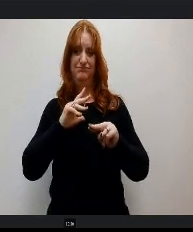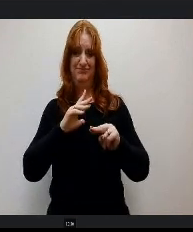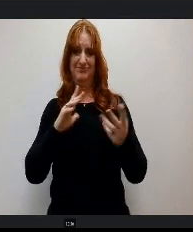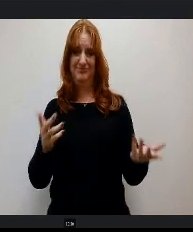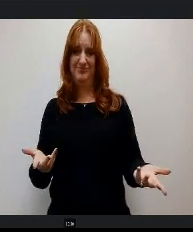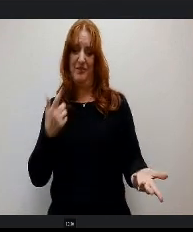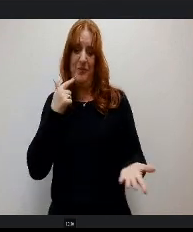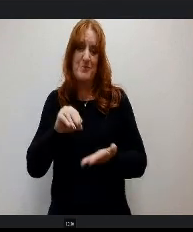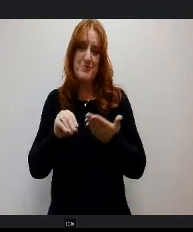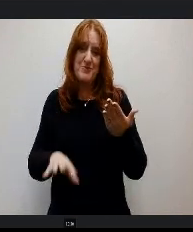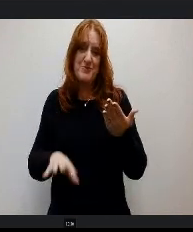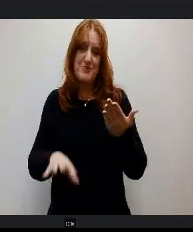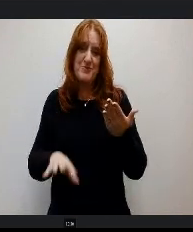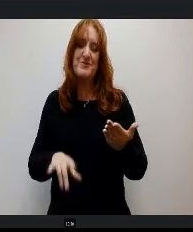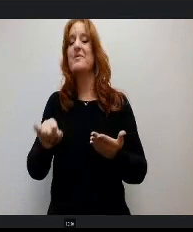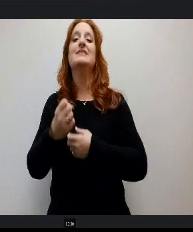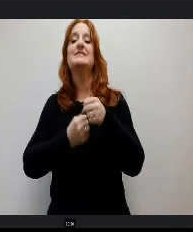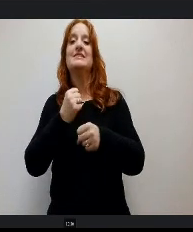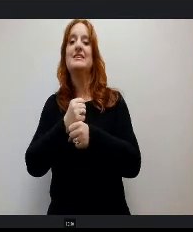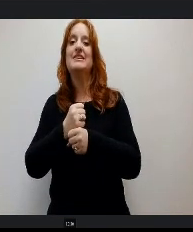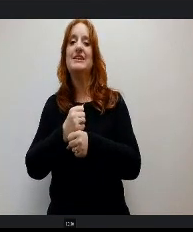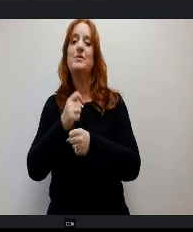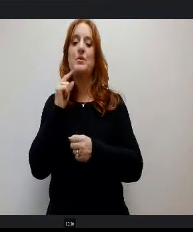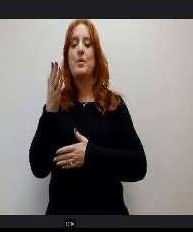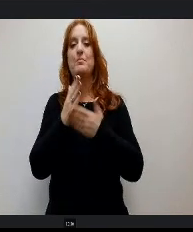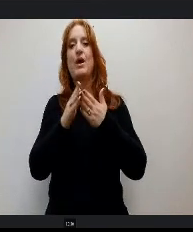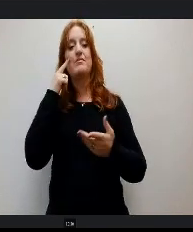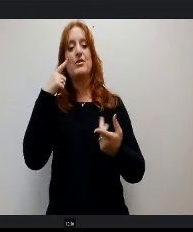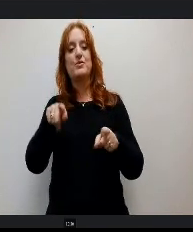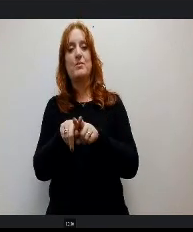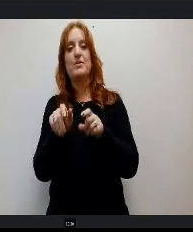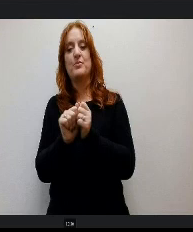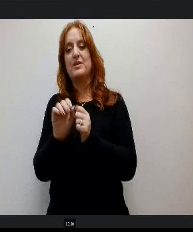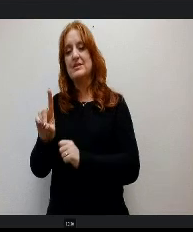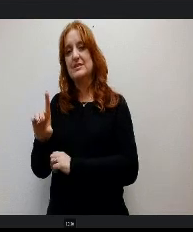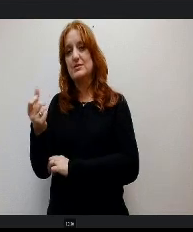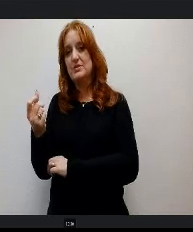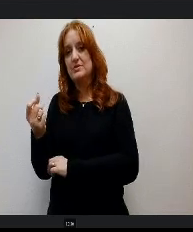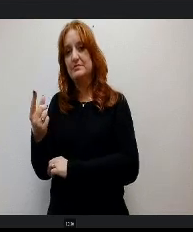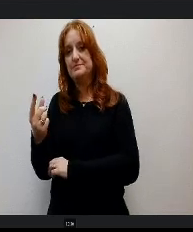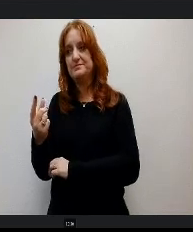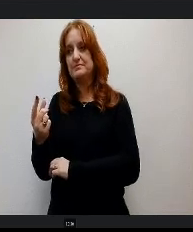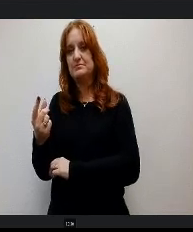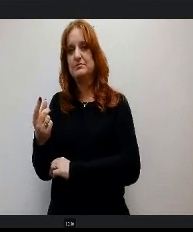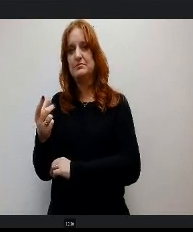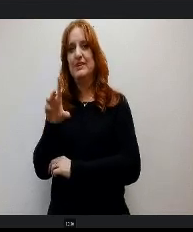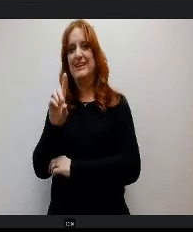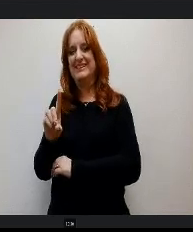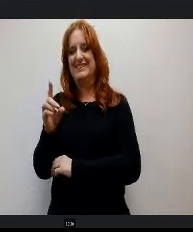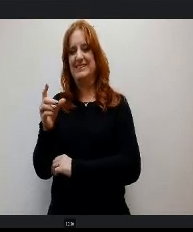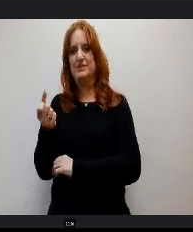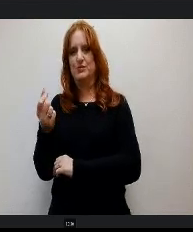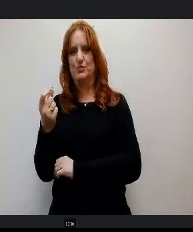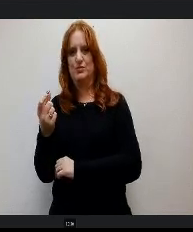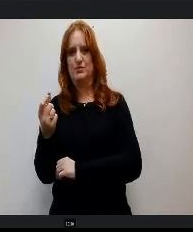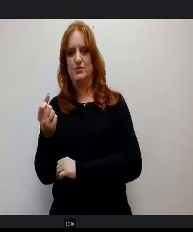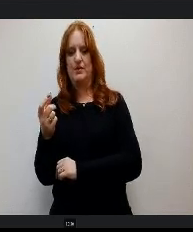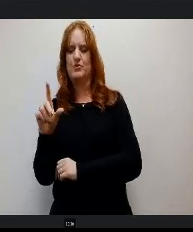o this year as part of our agreement with District 20, the district provides $70,000 in program funds so that